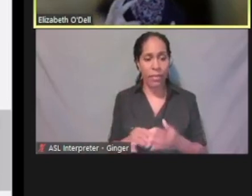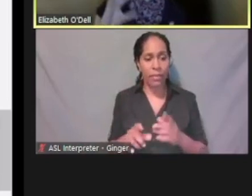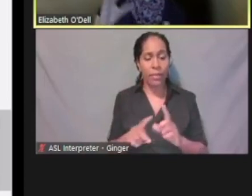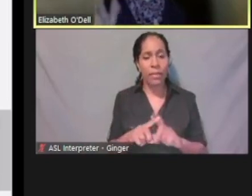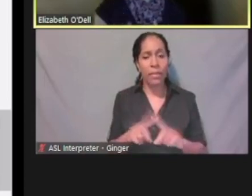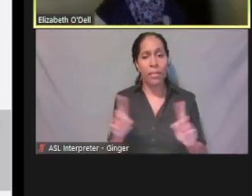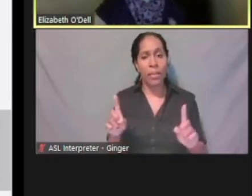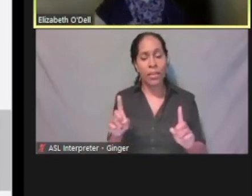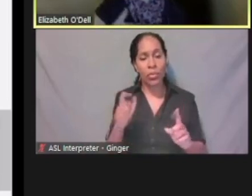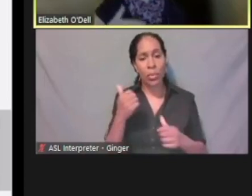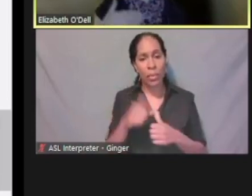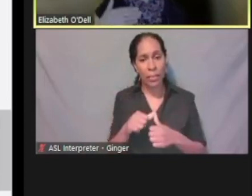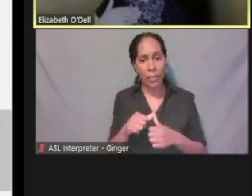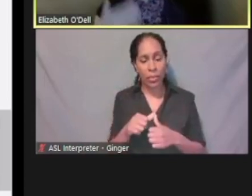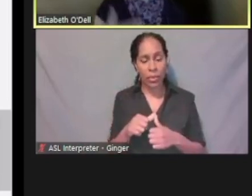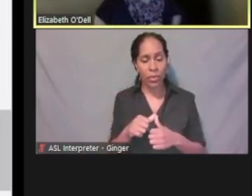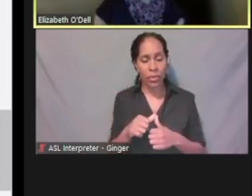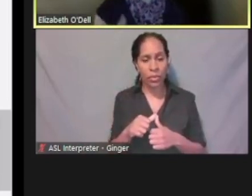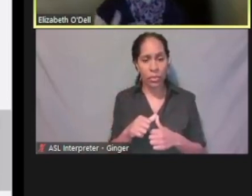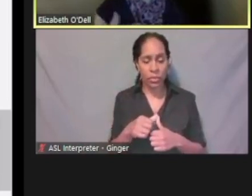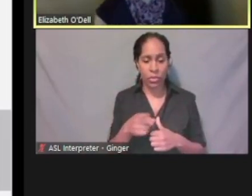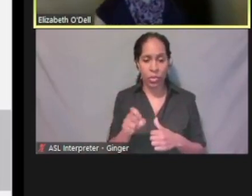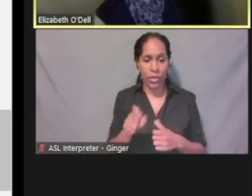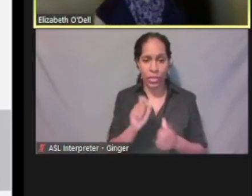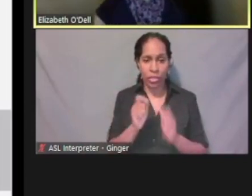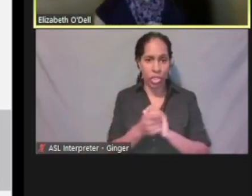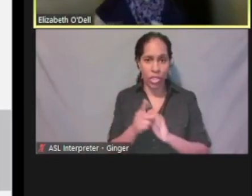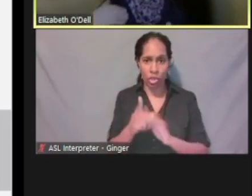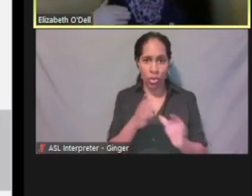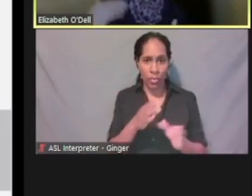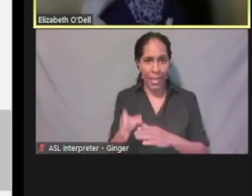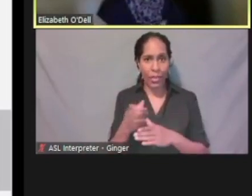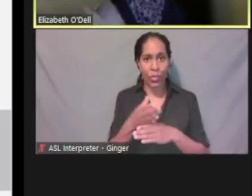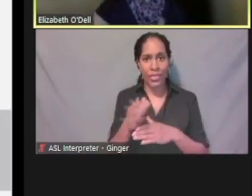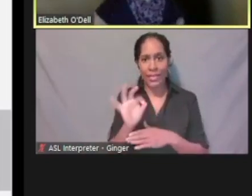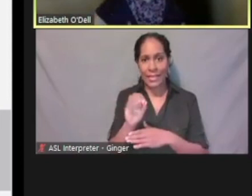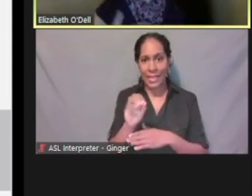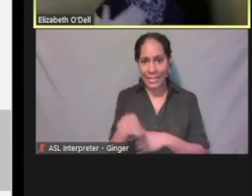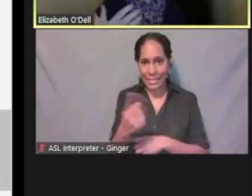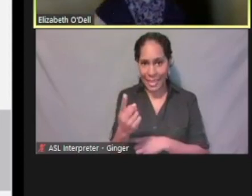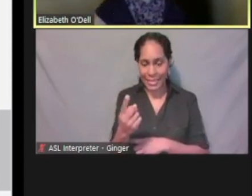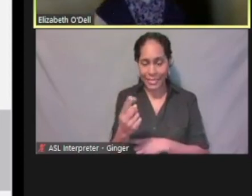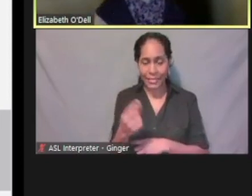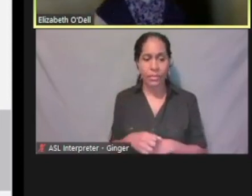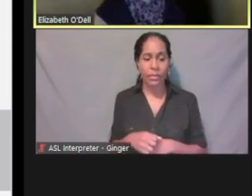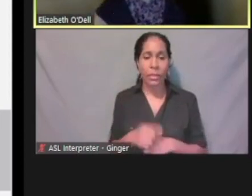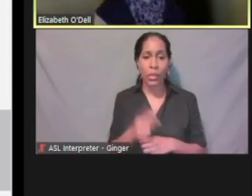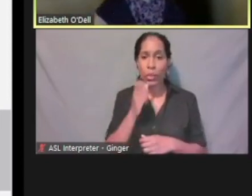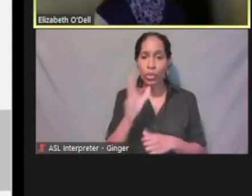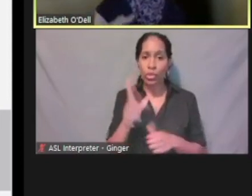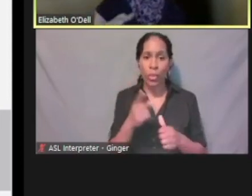they can change who their plans within 90 days. They can change their primary care provider.